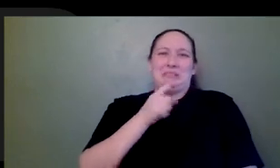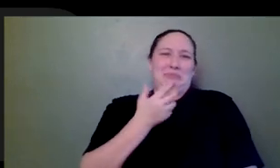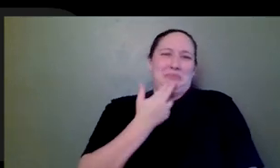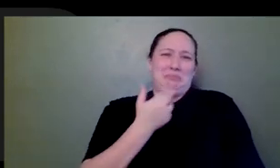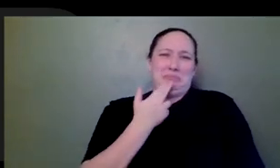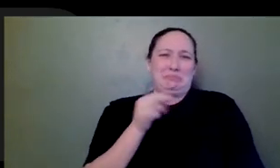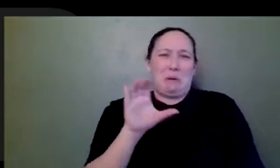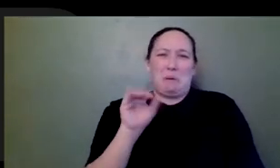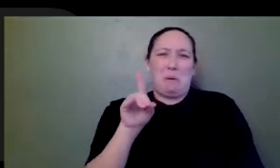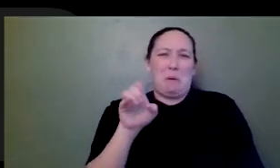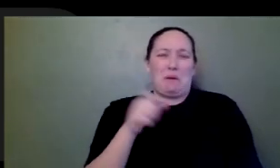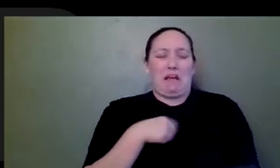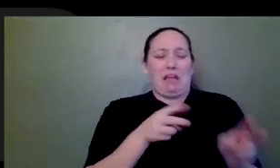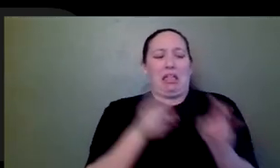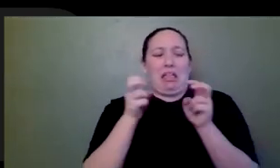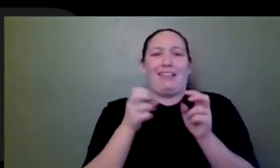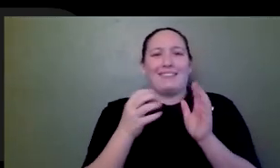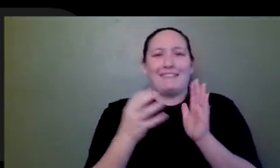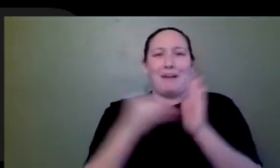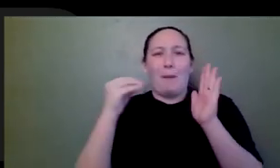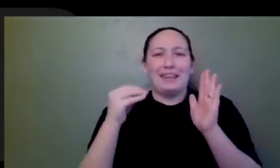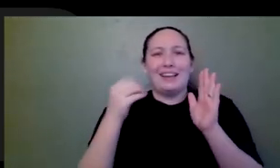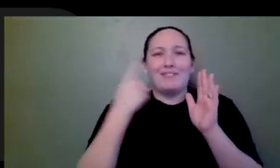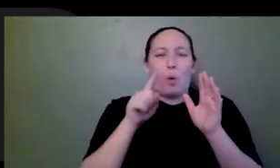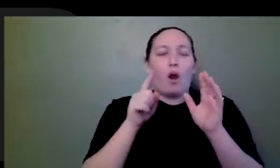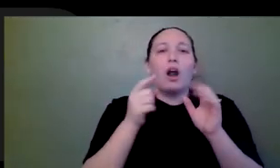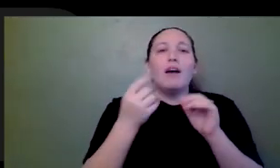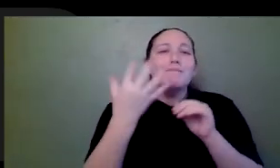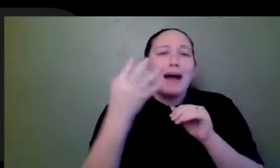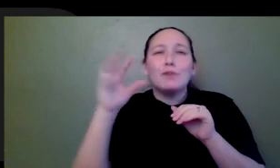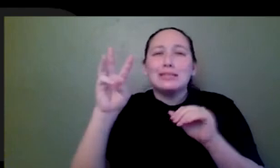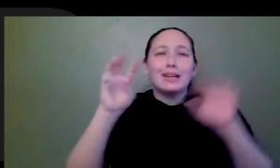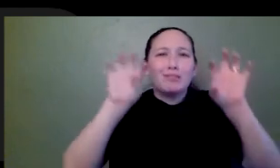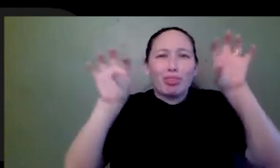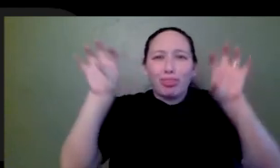but like it was a reward for being stuck somewhere where like where you only get like five enemies.